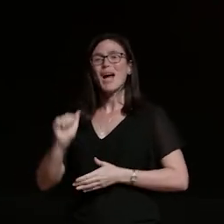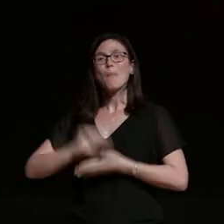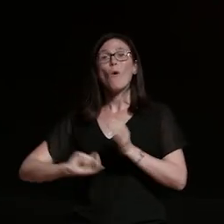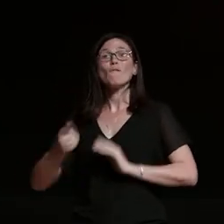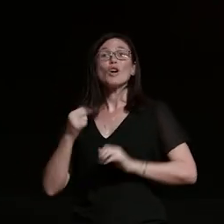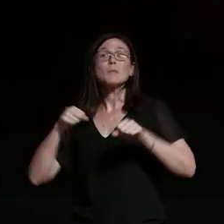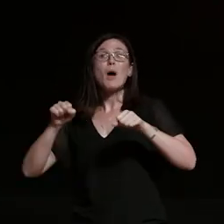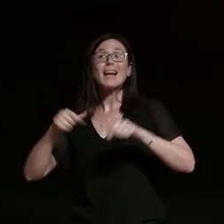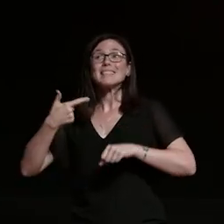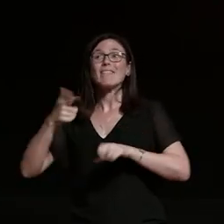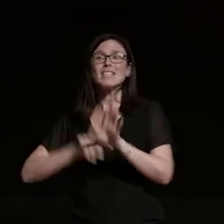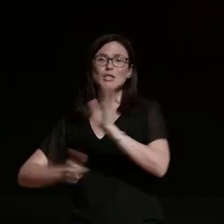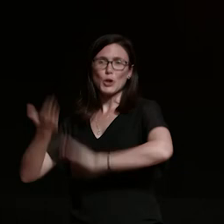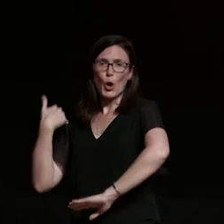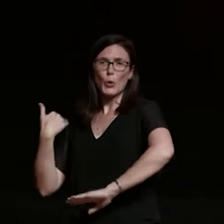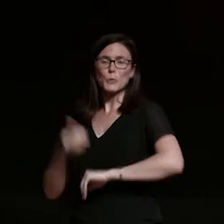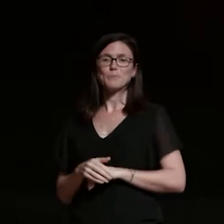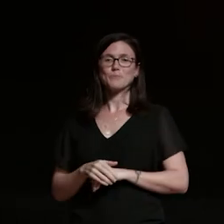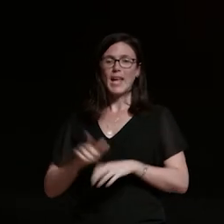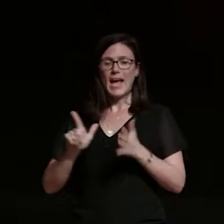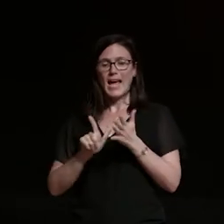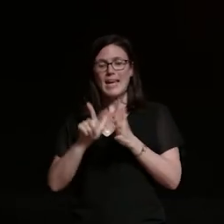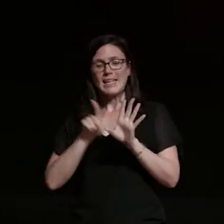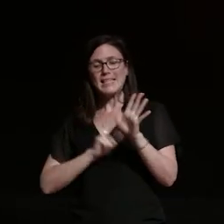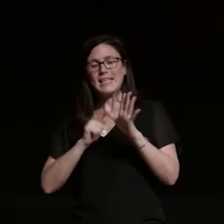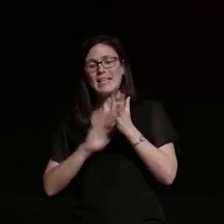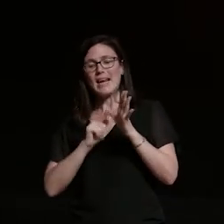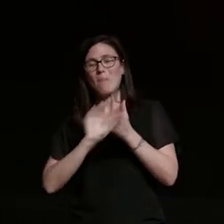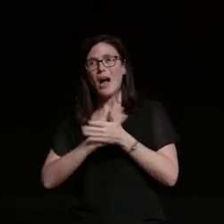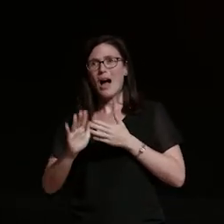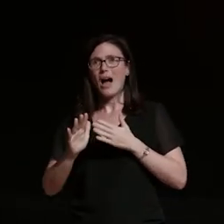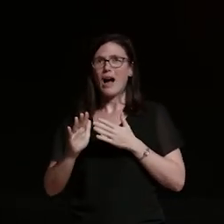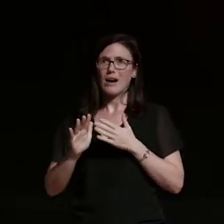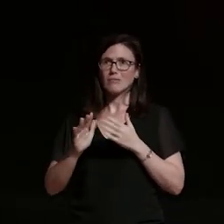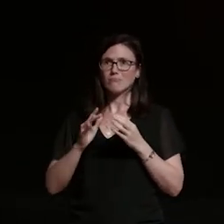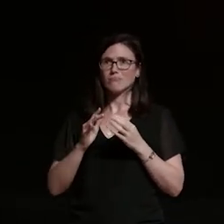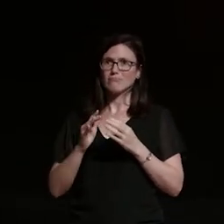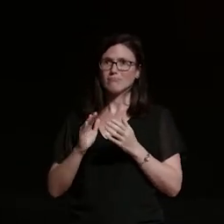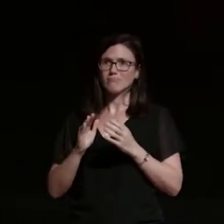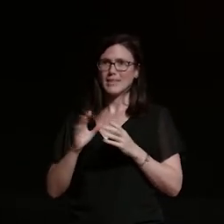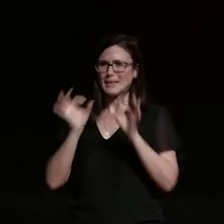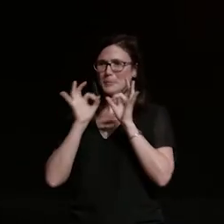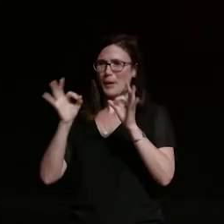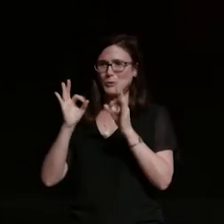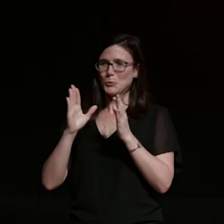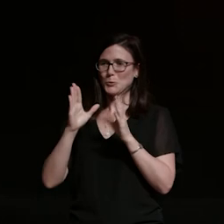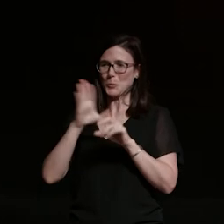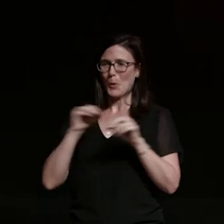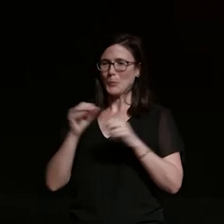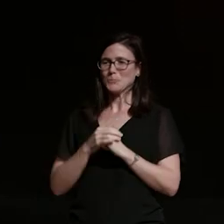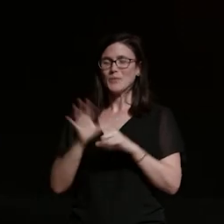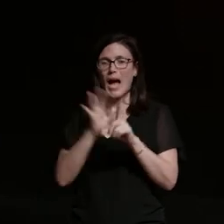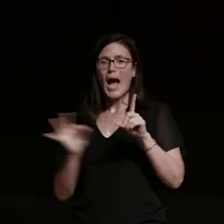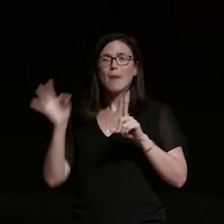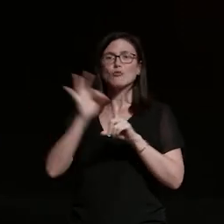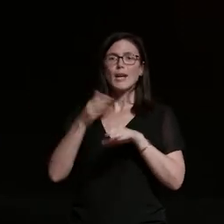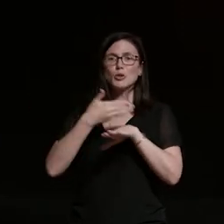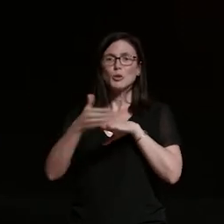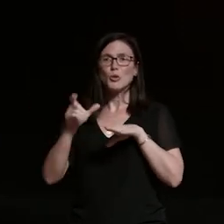talking to today bought a yamaha 1997 srv 250. um i've since upgraded to a ducati scrambler classic